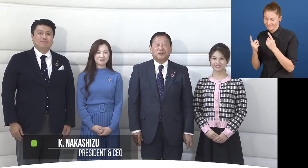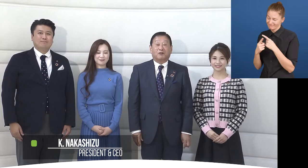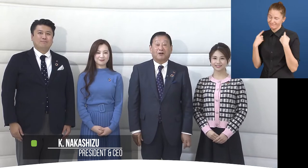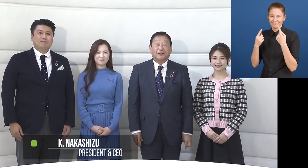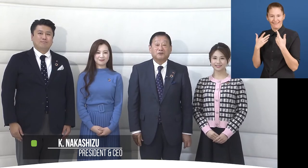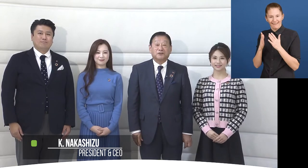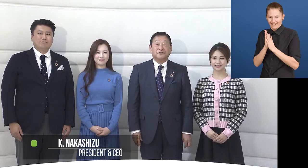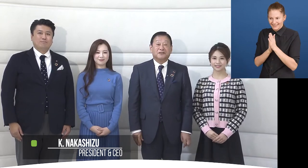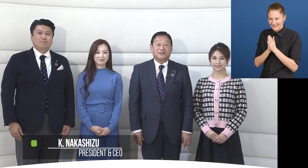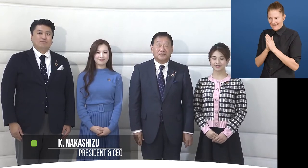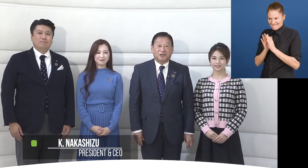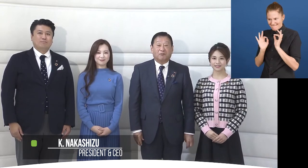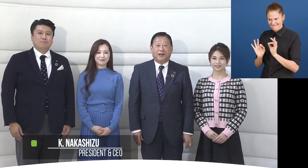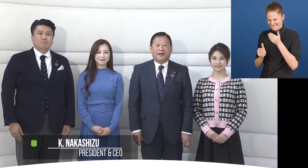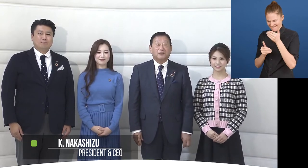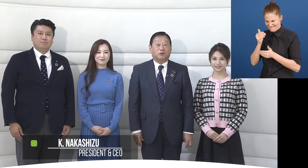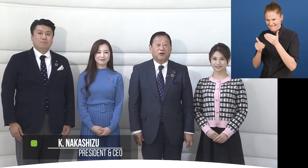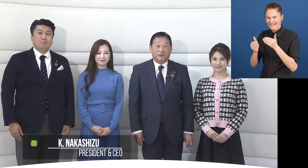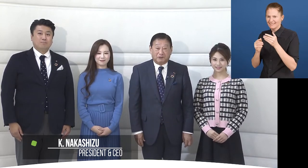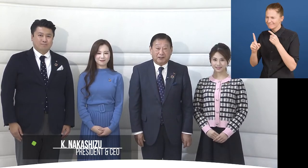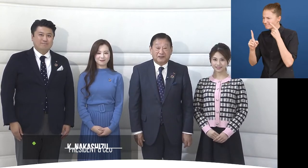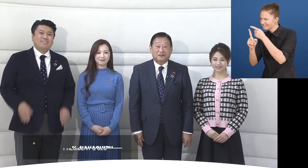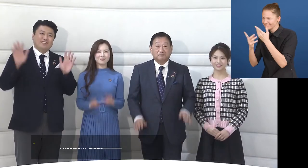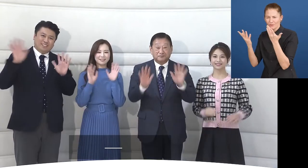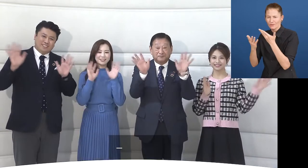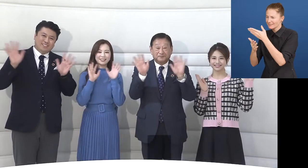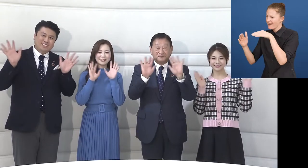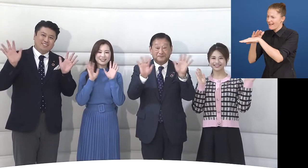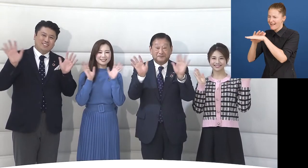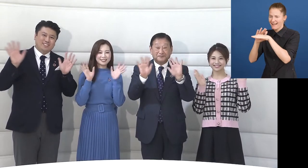a world zero barriers for everyone."